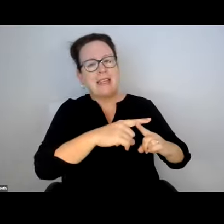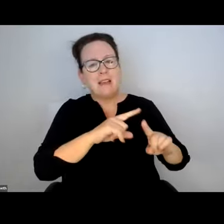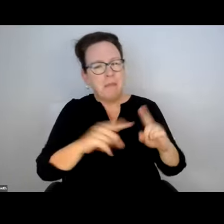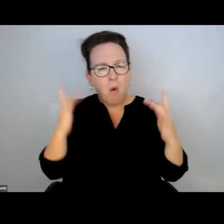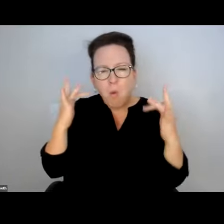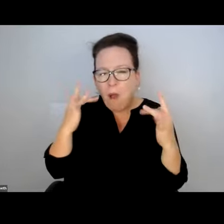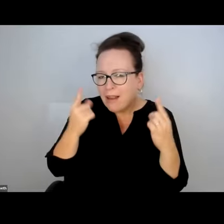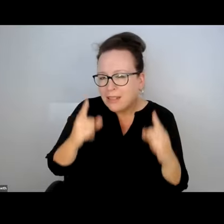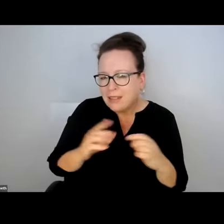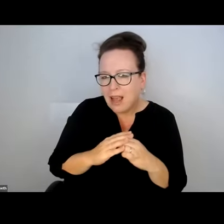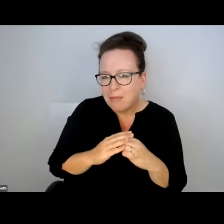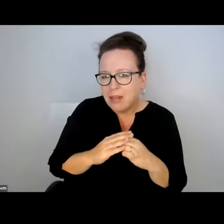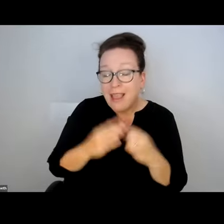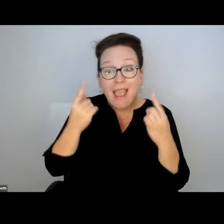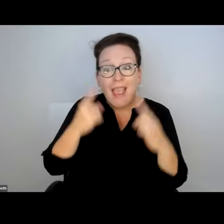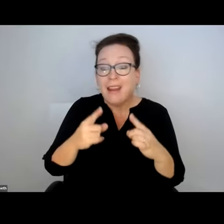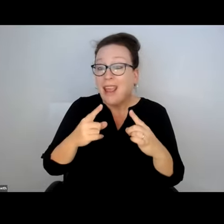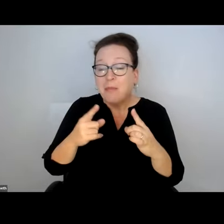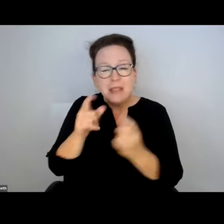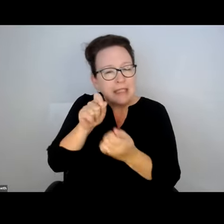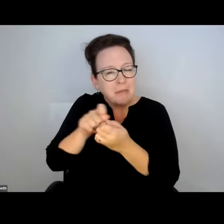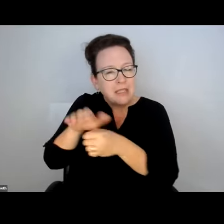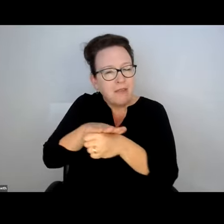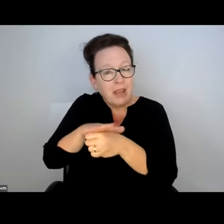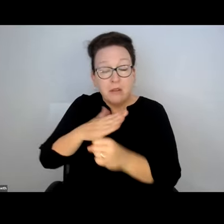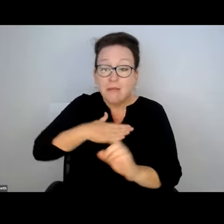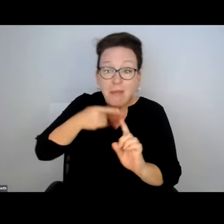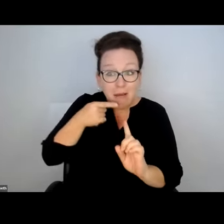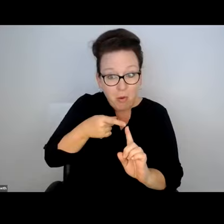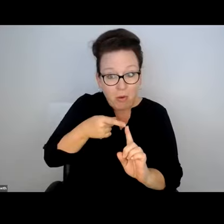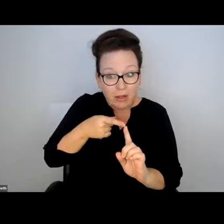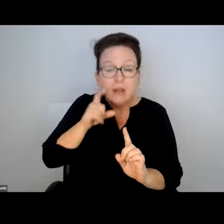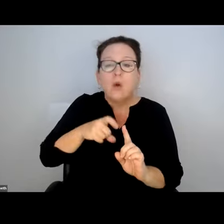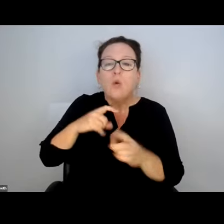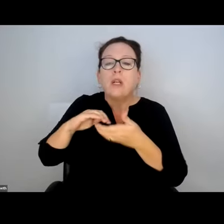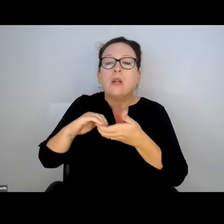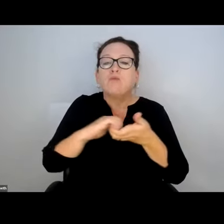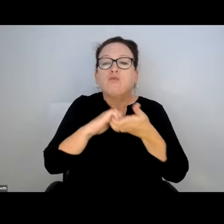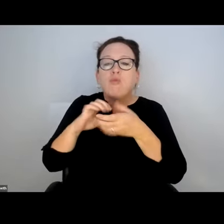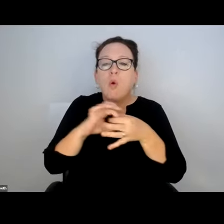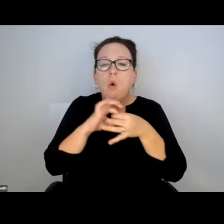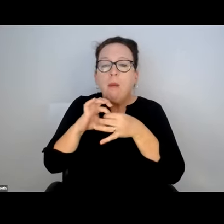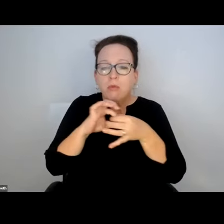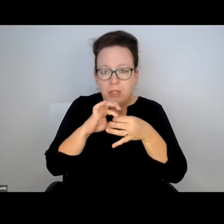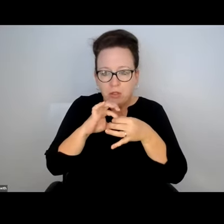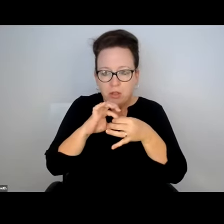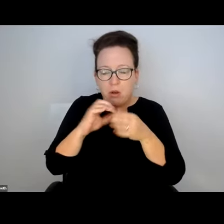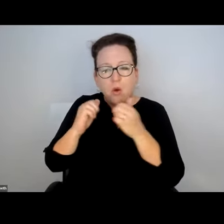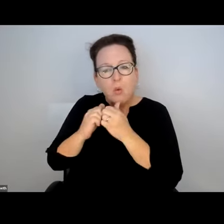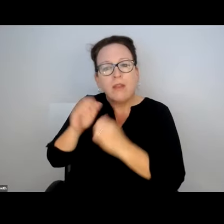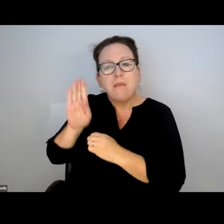THIS. THEY ORDERED TECHNOLOGY. WHY IS IT HAPPENING? AND IT HAPPENS IN VERY DISTINCT AREAS.